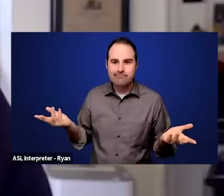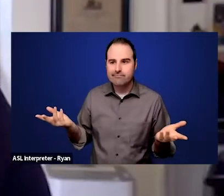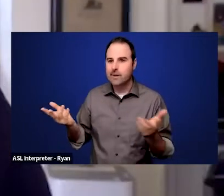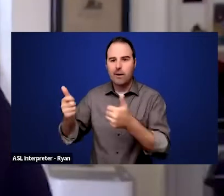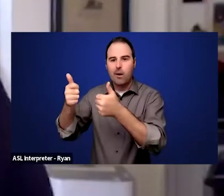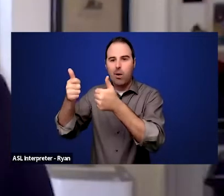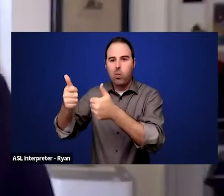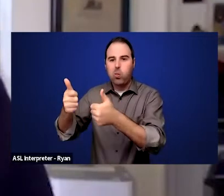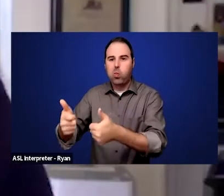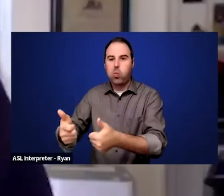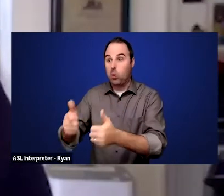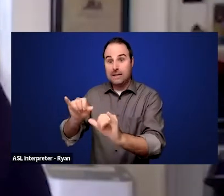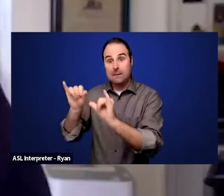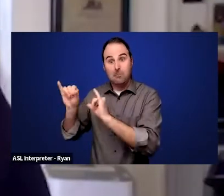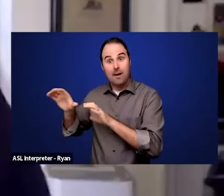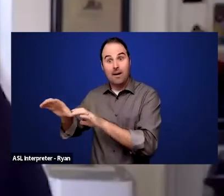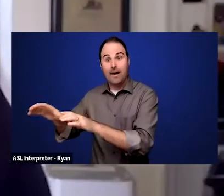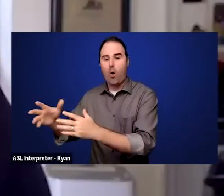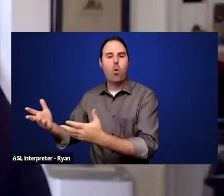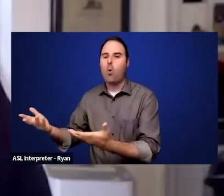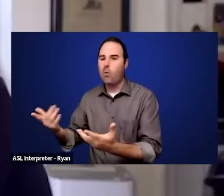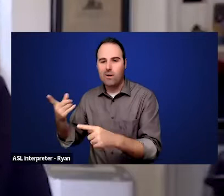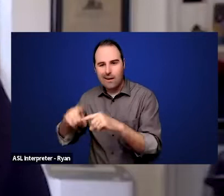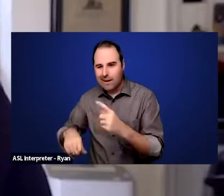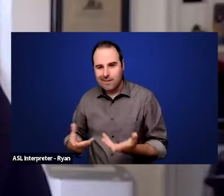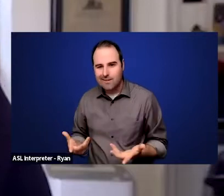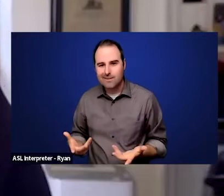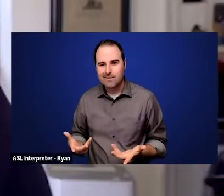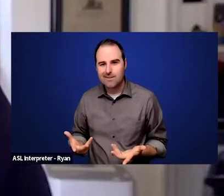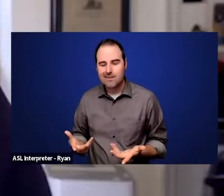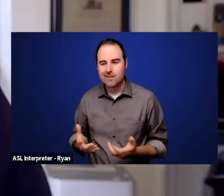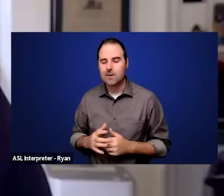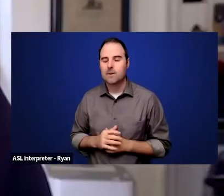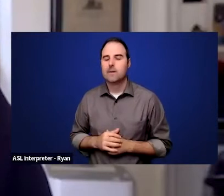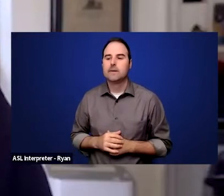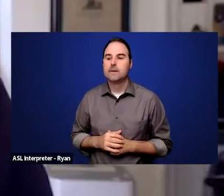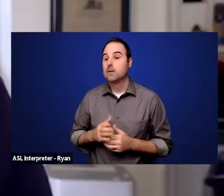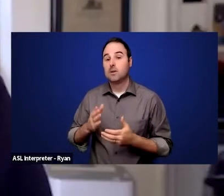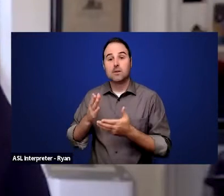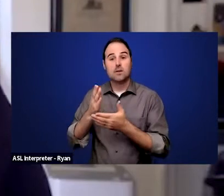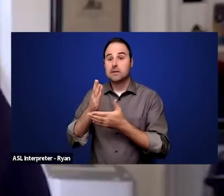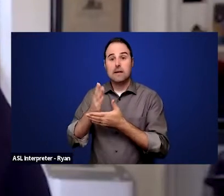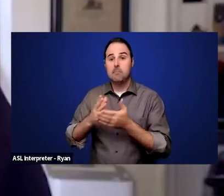before issues of accessibility. Some countries are much better